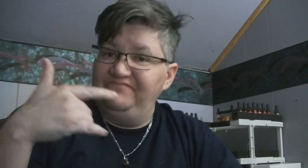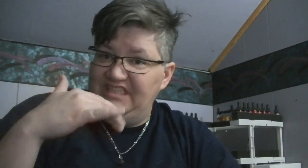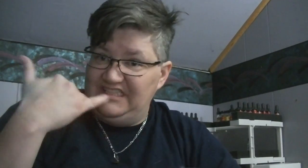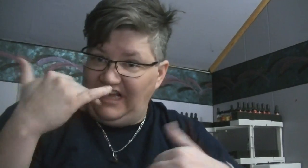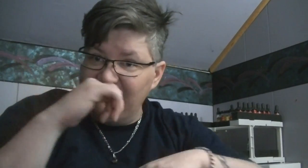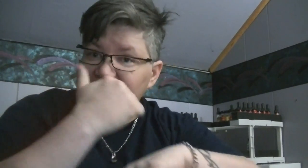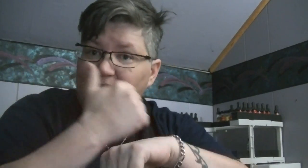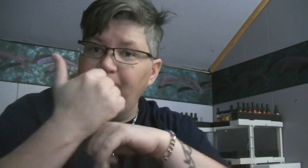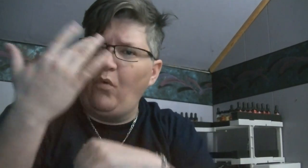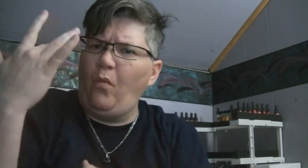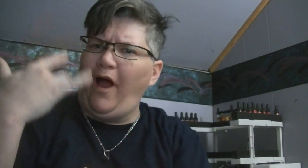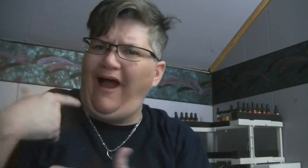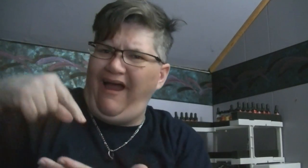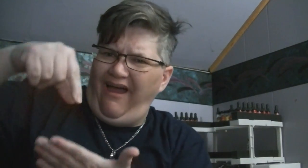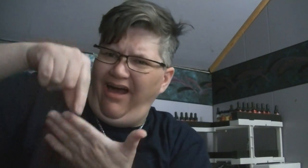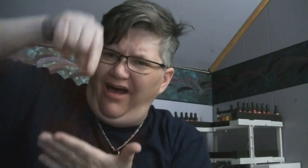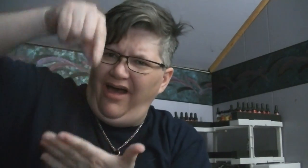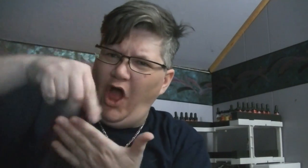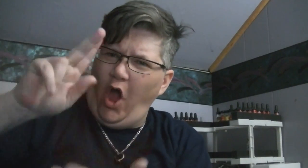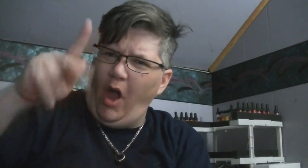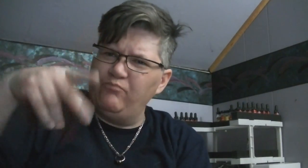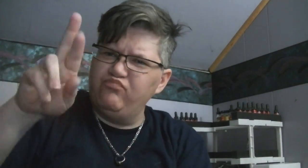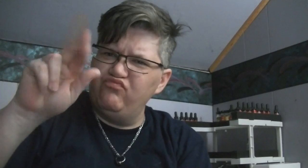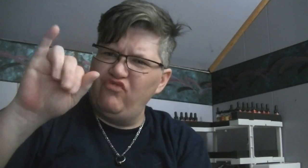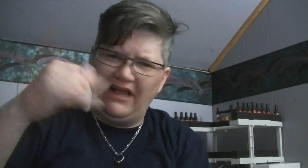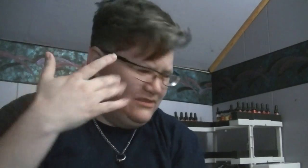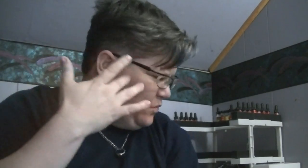Now they're set upright...why?